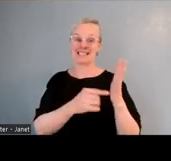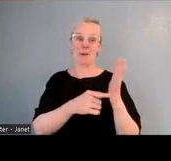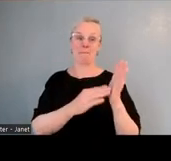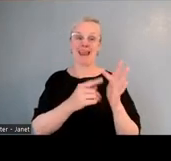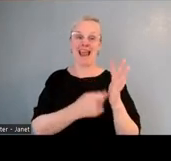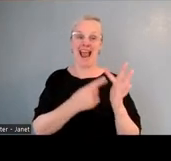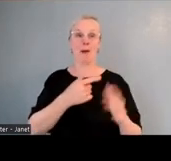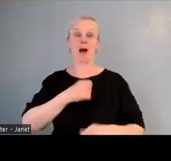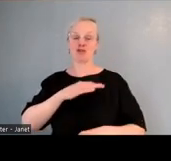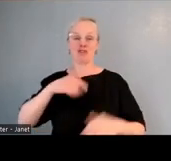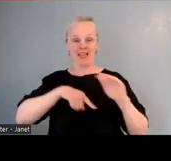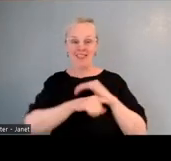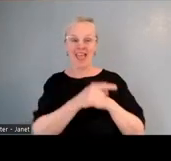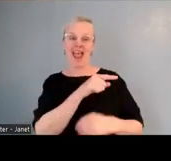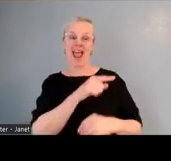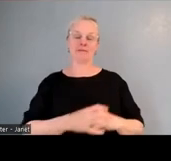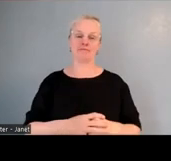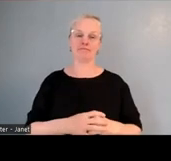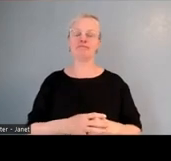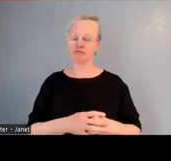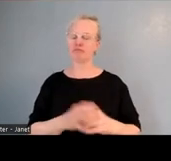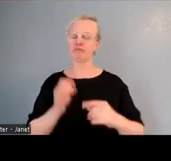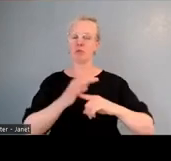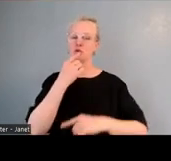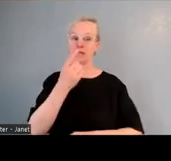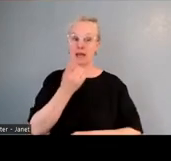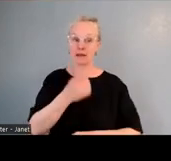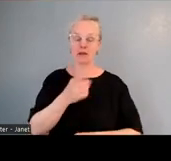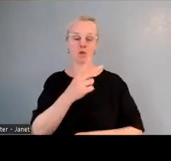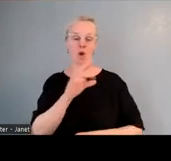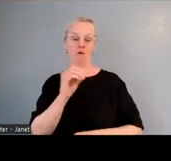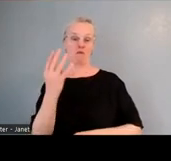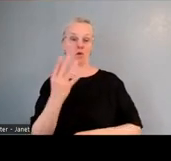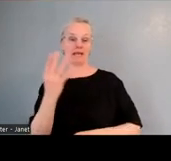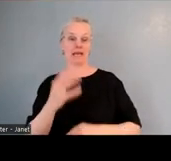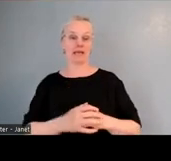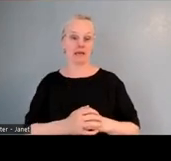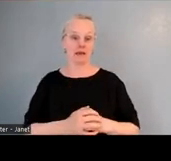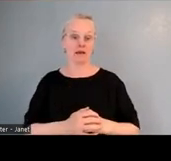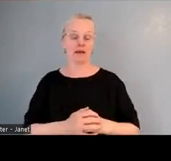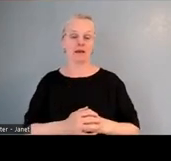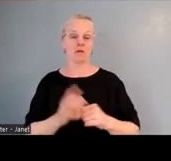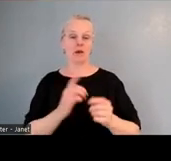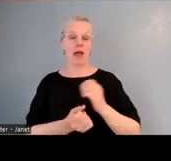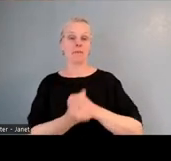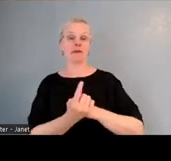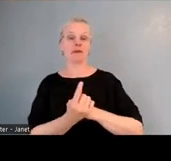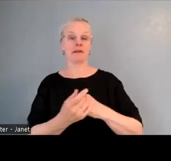And it's relevant to note that in 2014 we were able to, I guess, look at that context